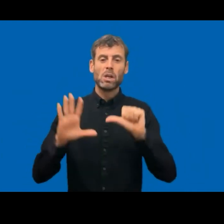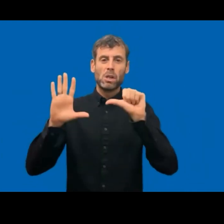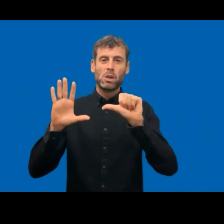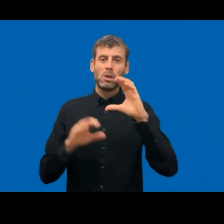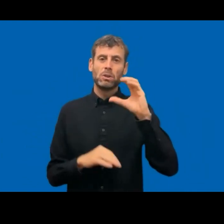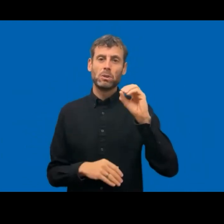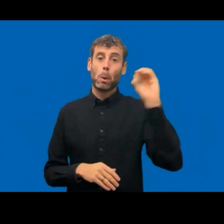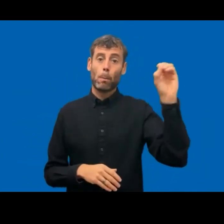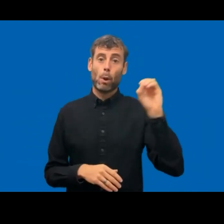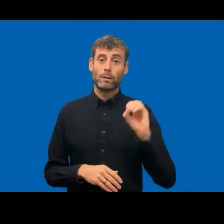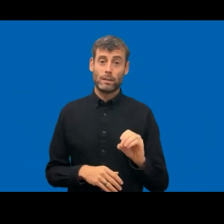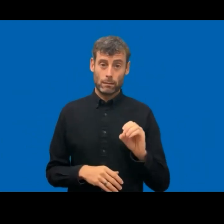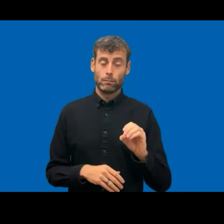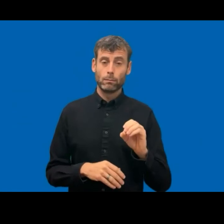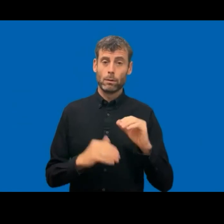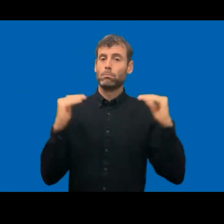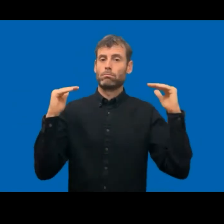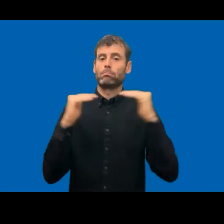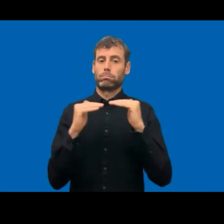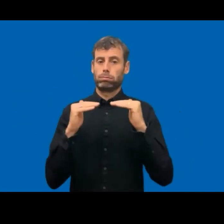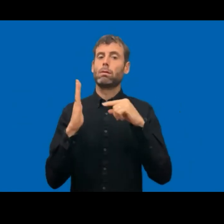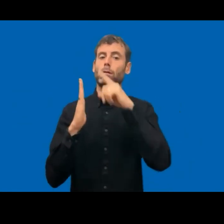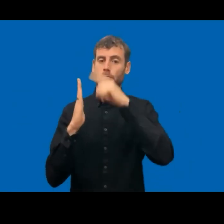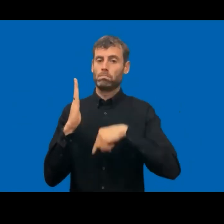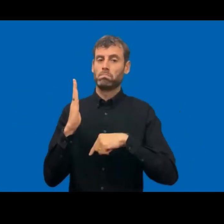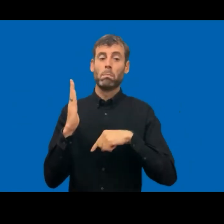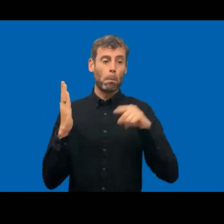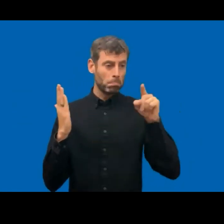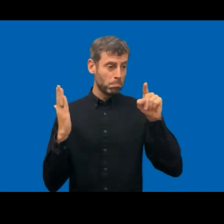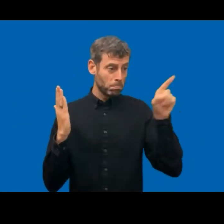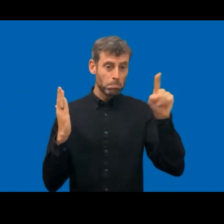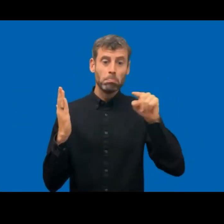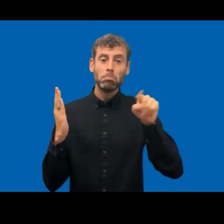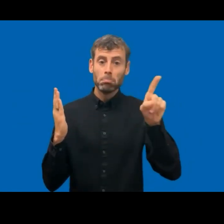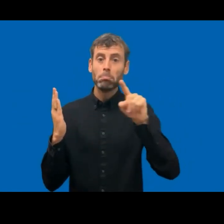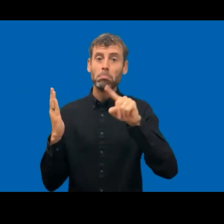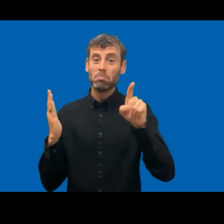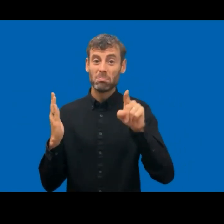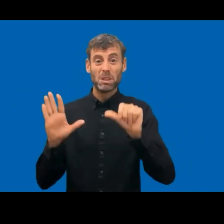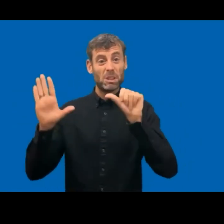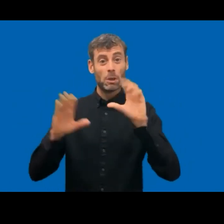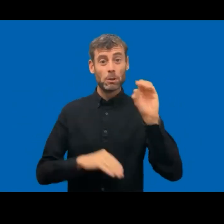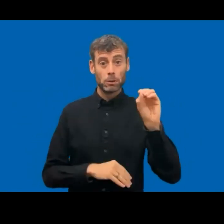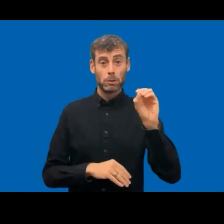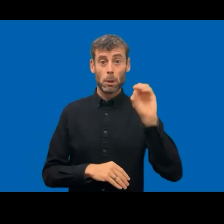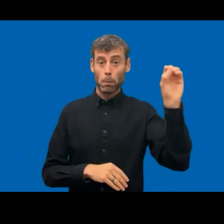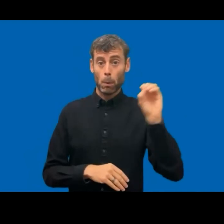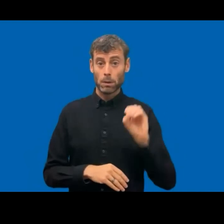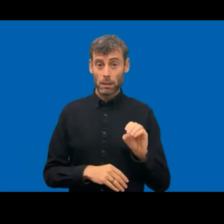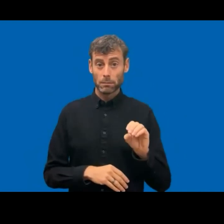So a 60% overall compliance is just telling us that the situation is well, it's not